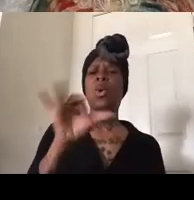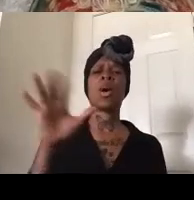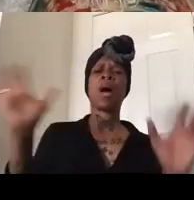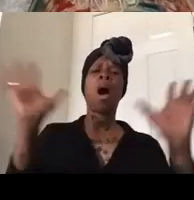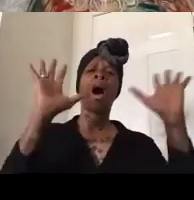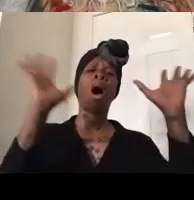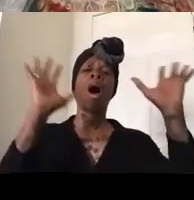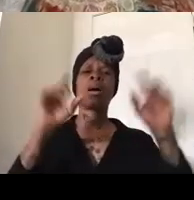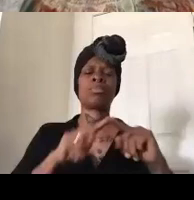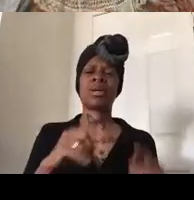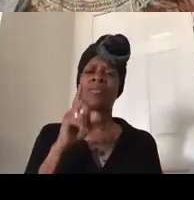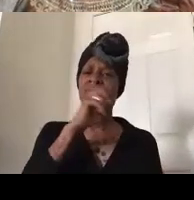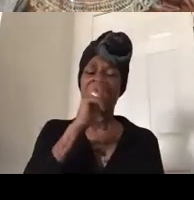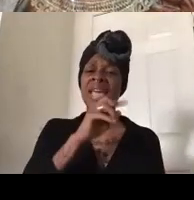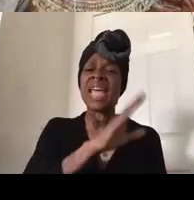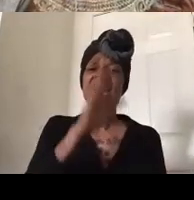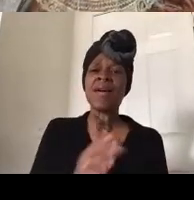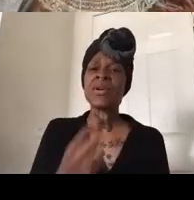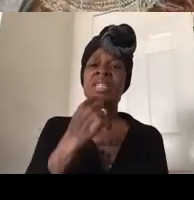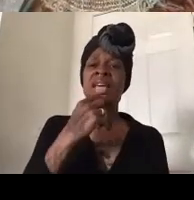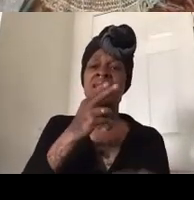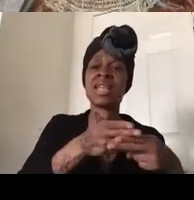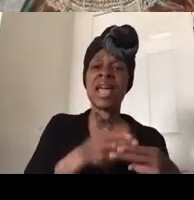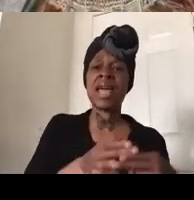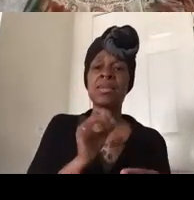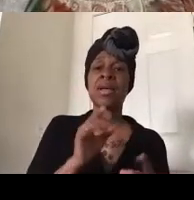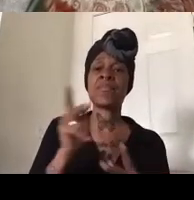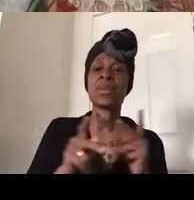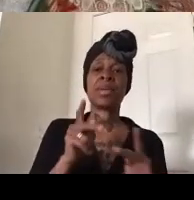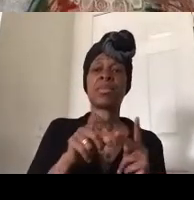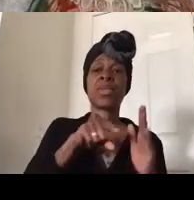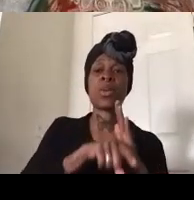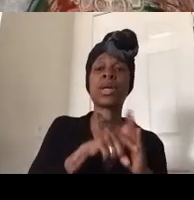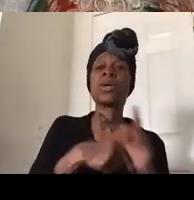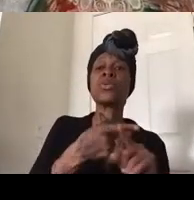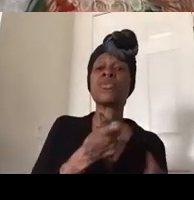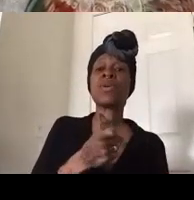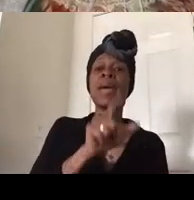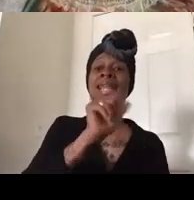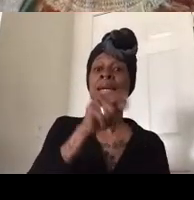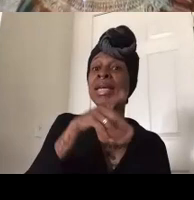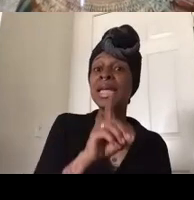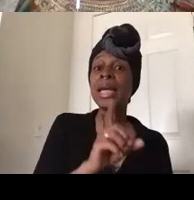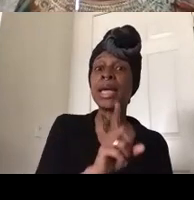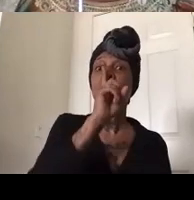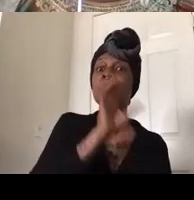but never says the names of the people who were killed by police right here in la i'm seeing